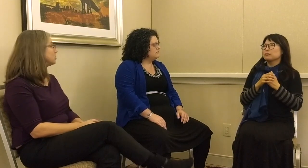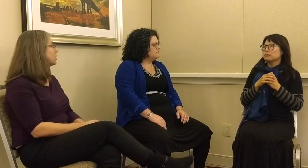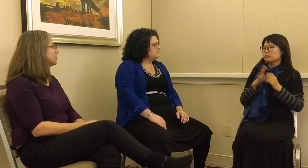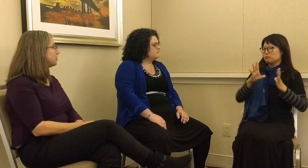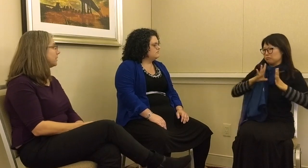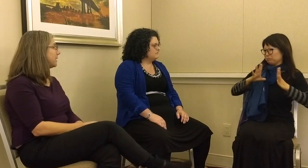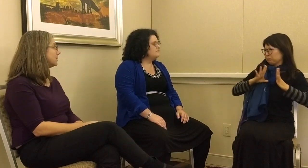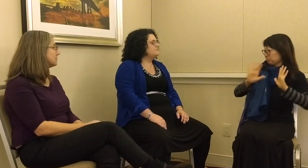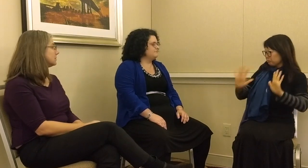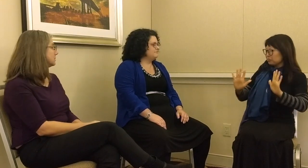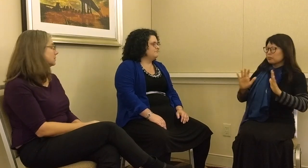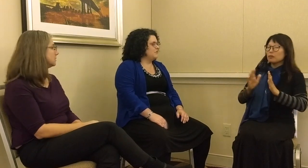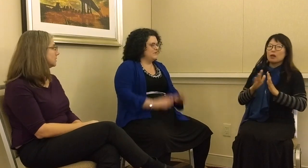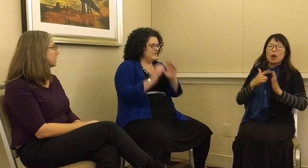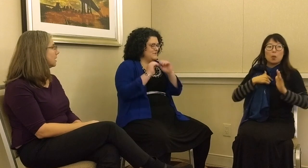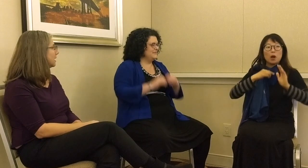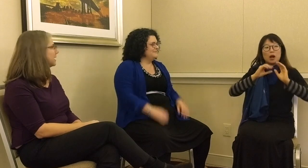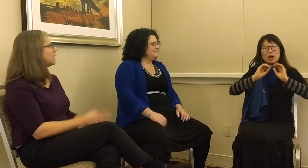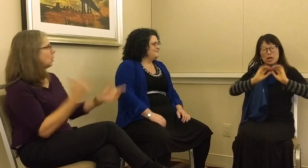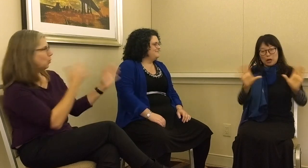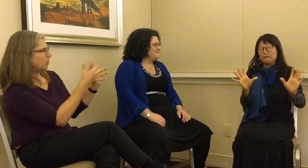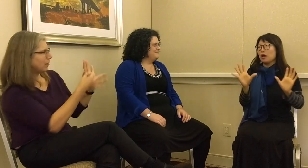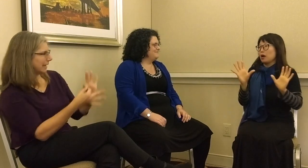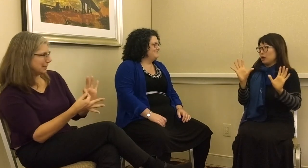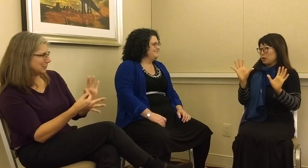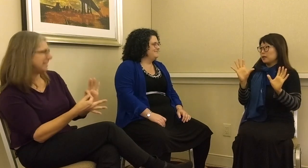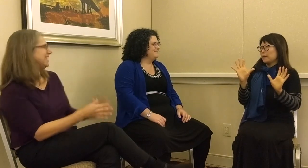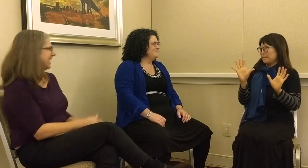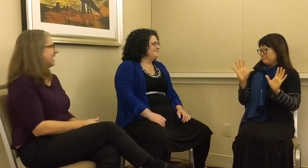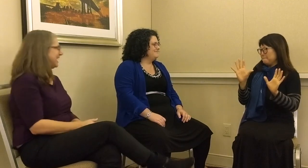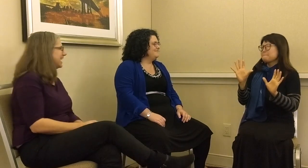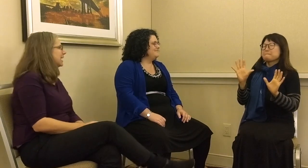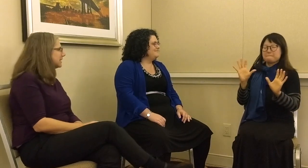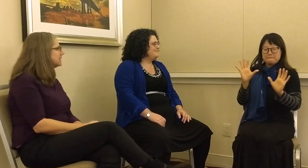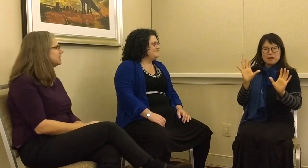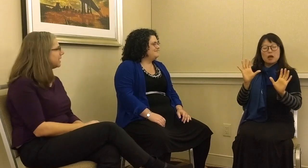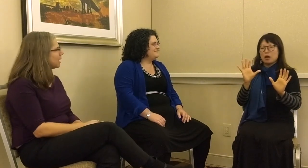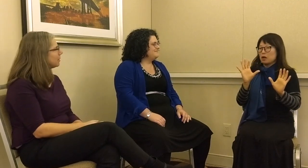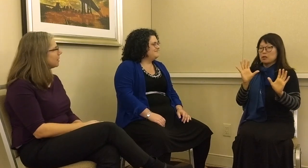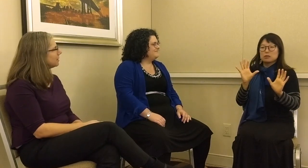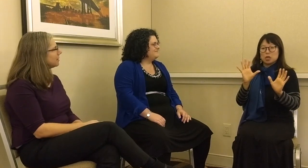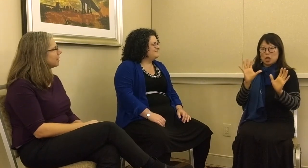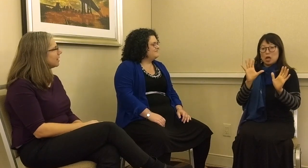a book chapter about that. G: We’ll link to it.